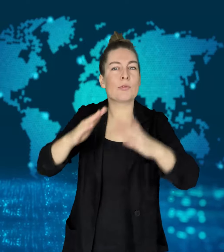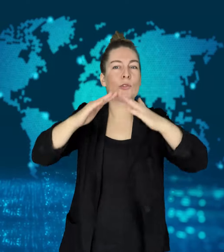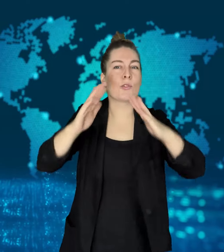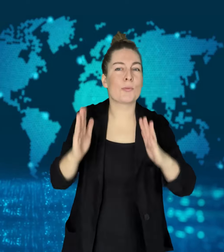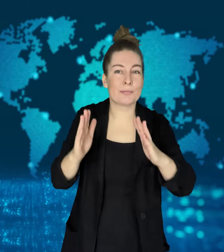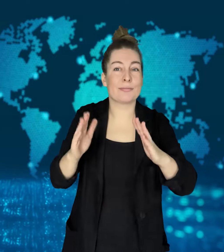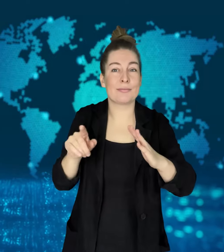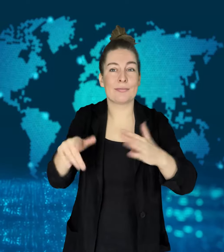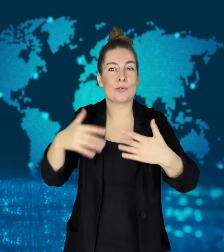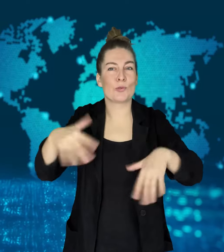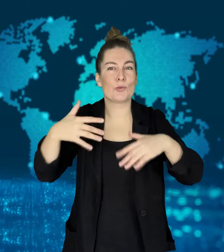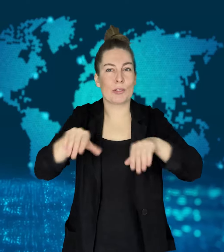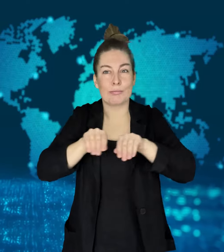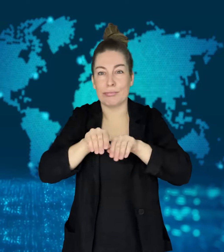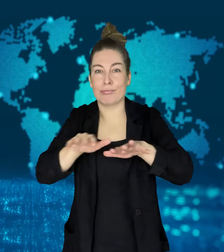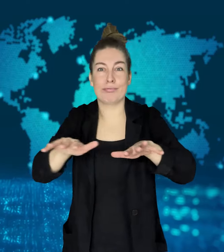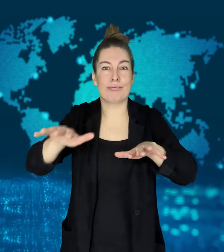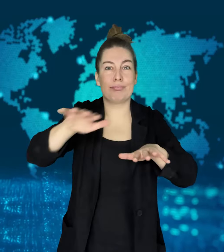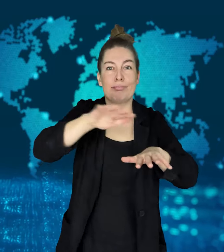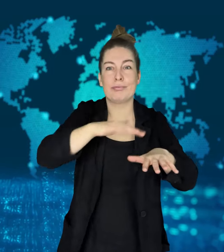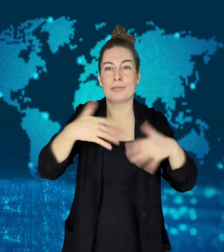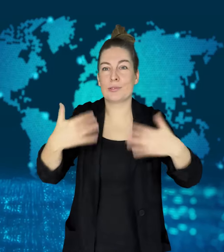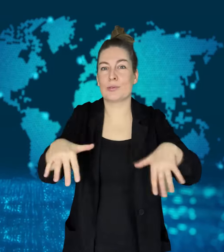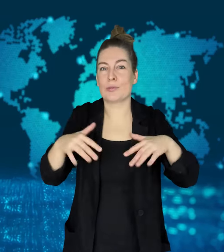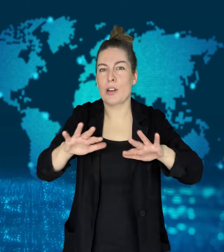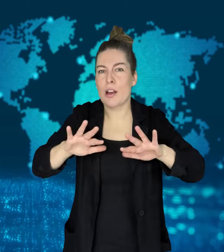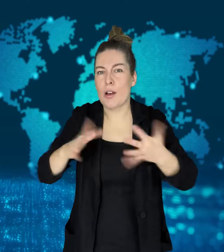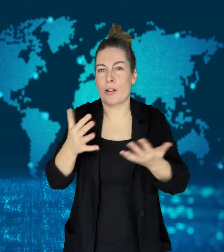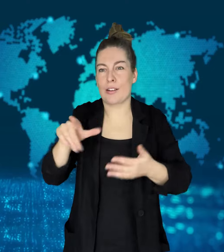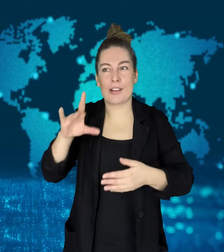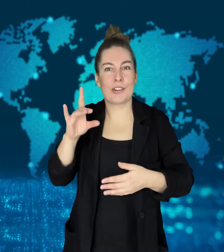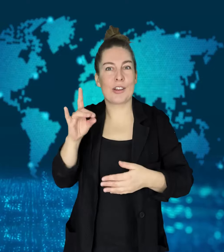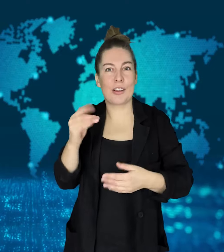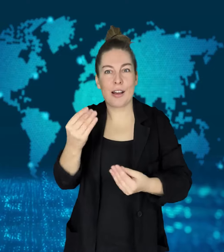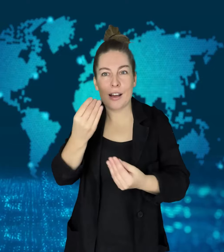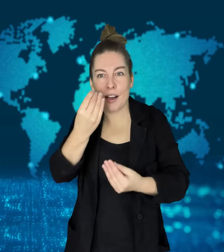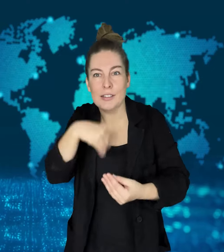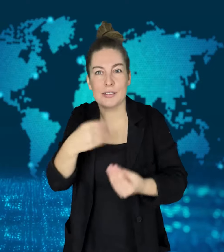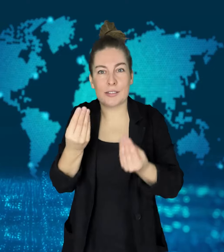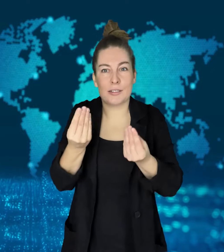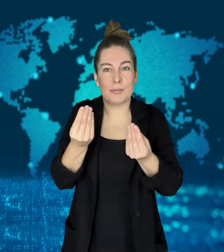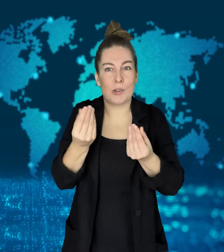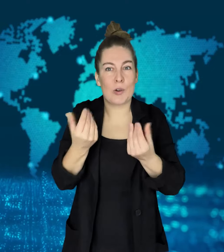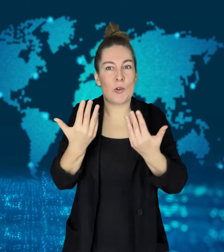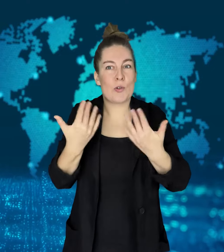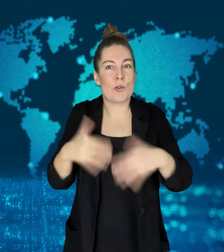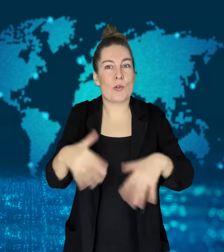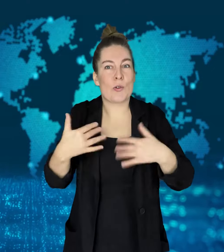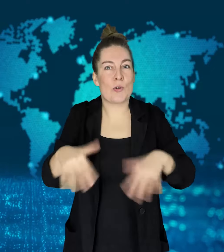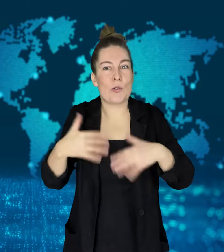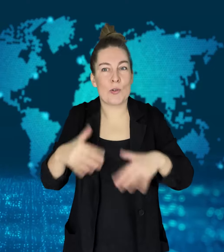Over the next few days, they then sifted through the dog's back yard waste to